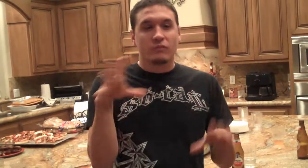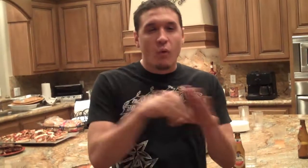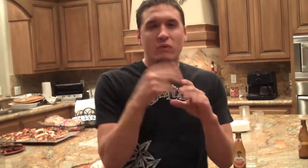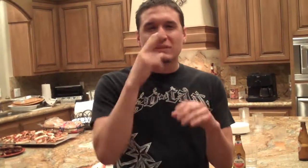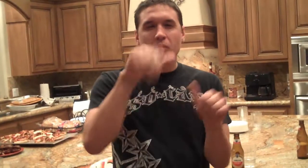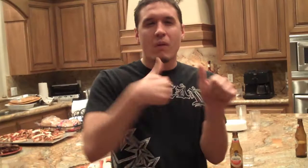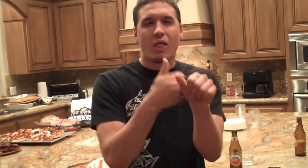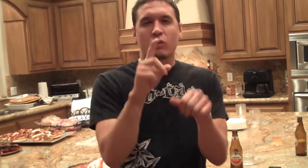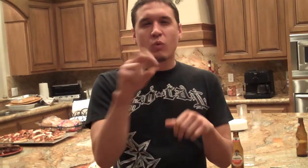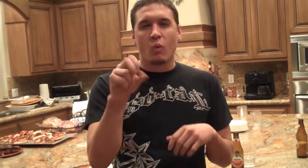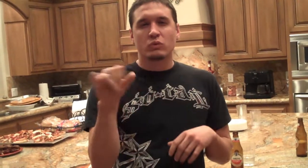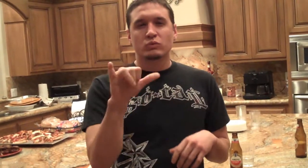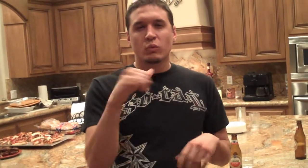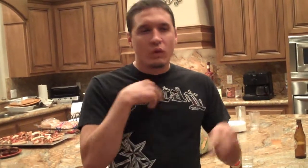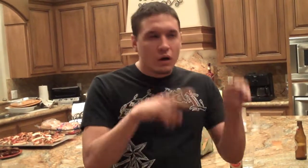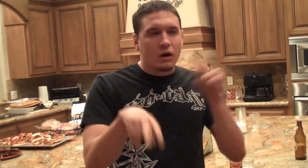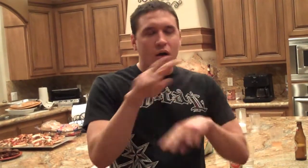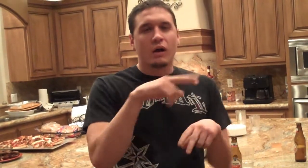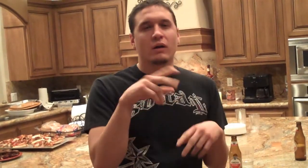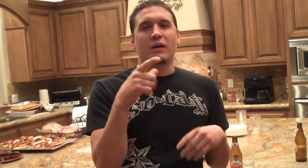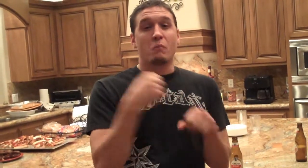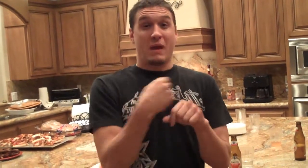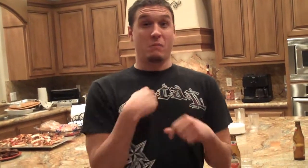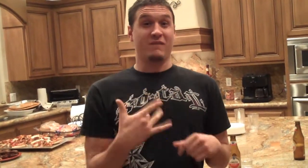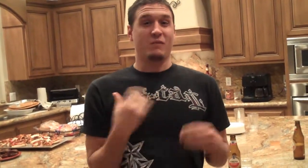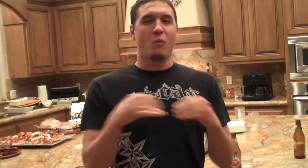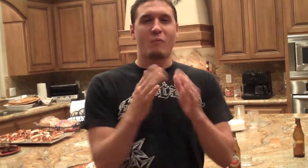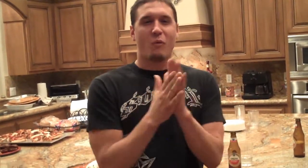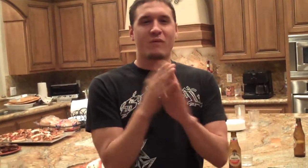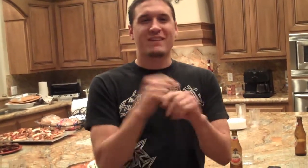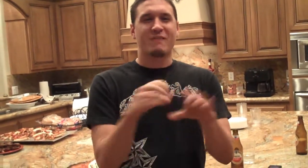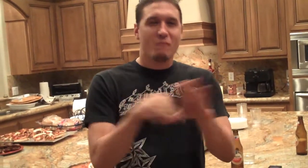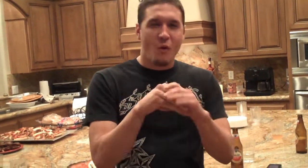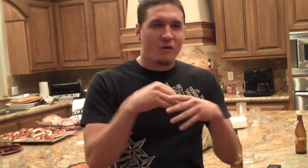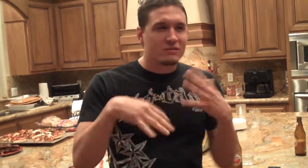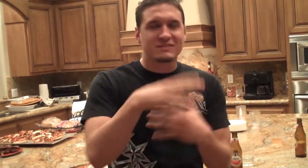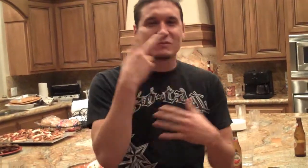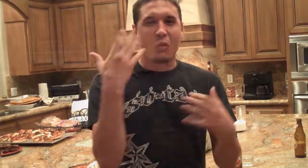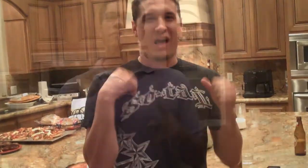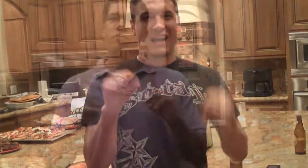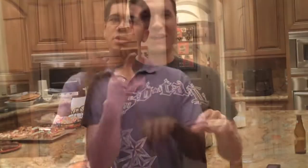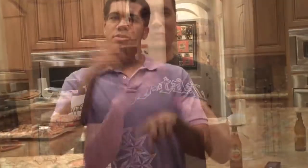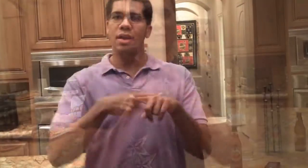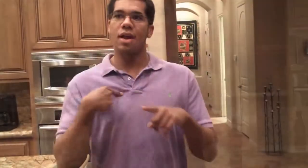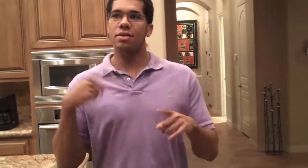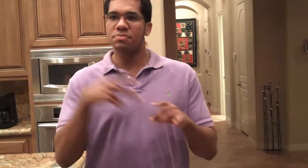With my involvement, I could see what’s happening behind the doors. This made me feel more motivated to get involved,interact, and see what I can do.